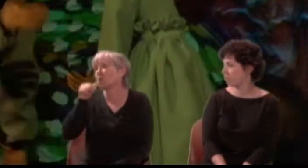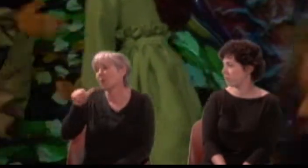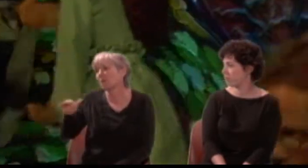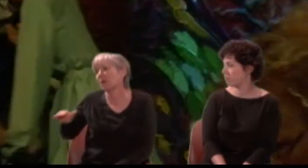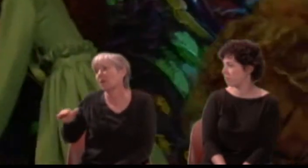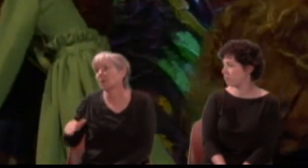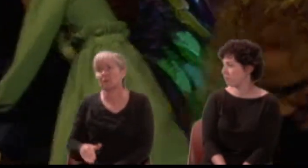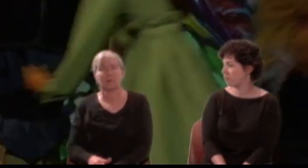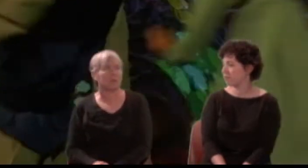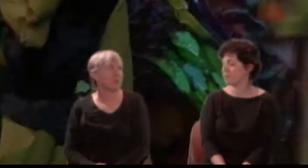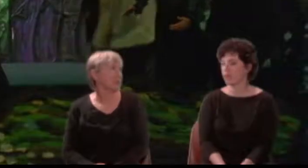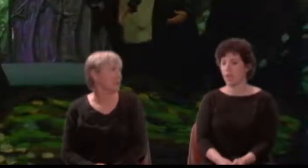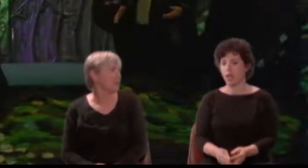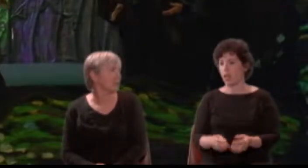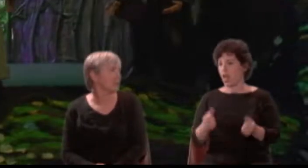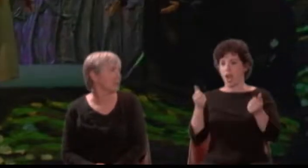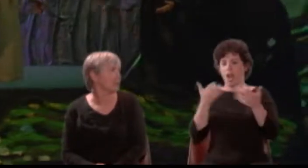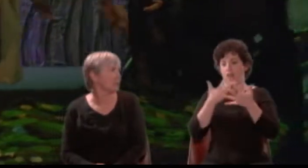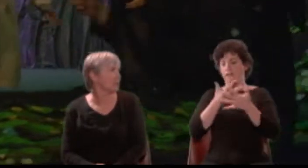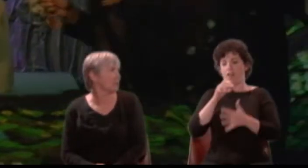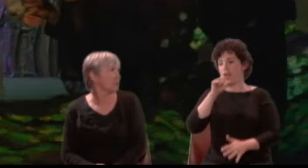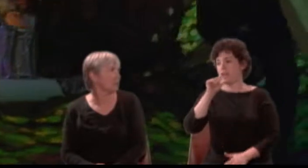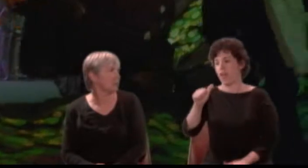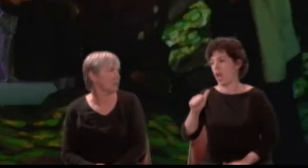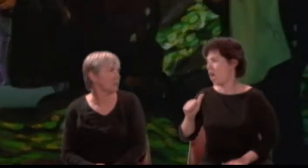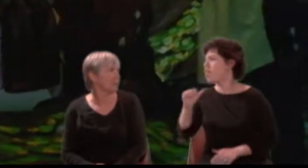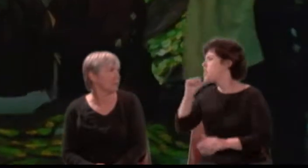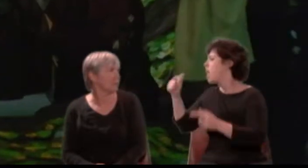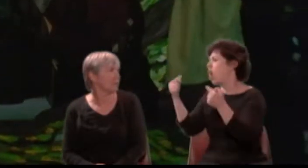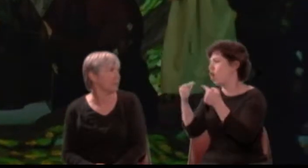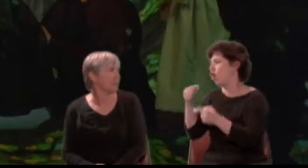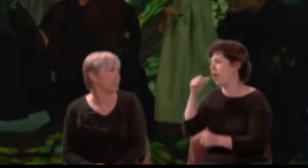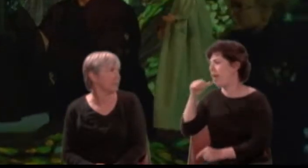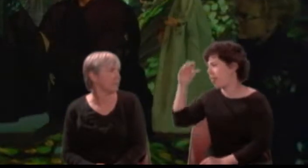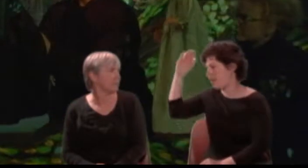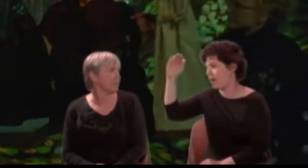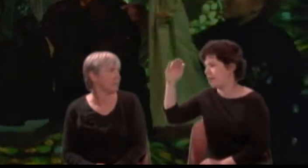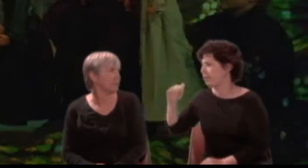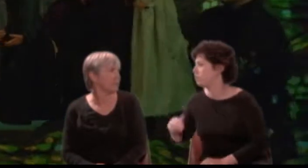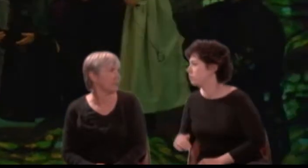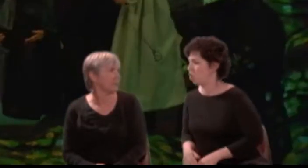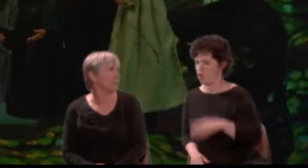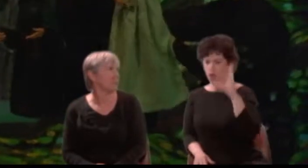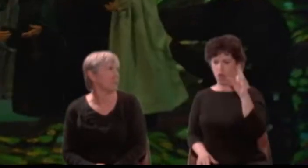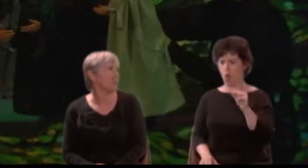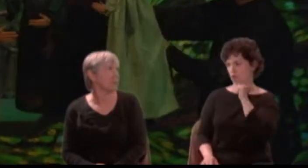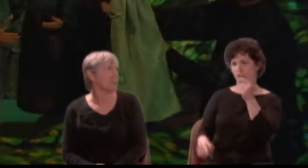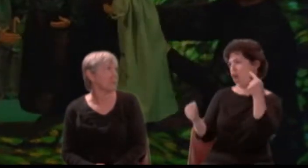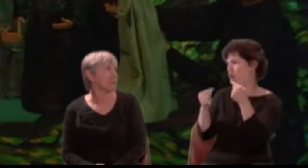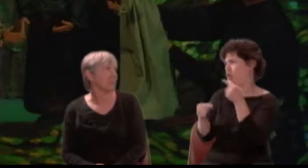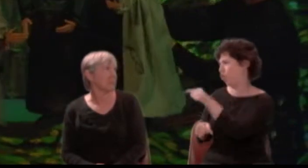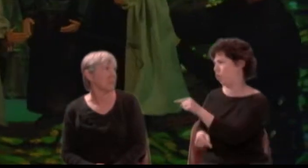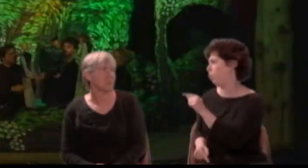Lysander: Be not afraid; she shall not harm thee, Helena. Demetrius: No sir, she shall not! Helena: Oh, when she is angry she is keen and shrewd!